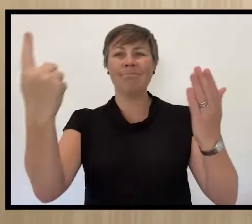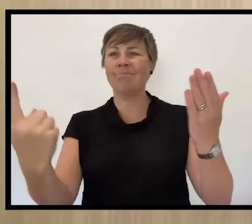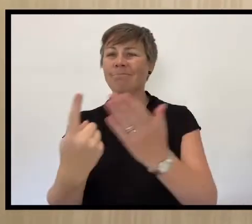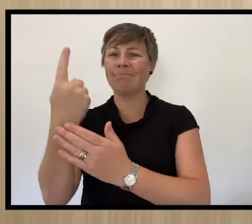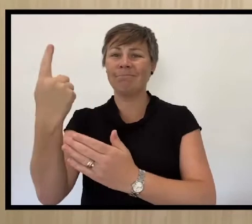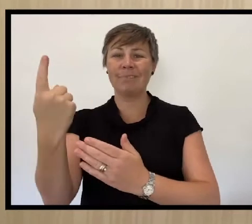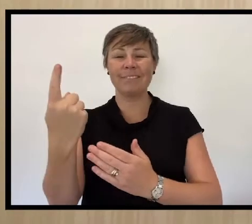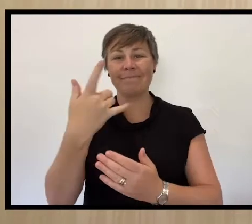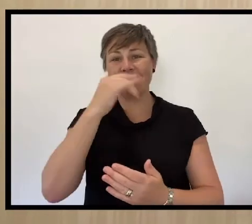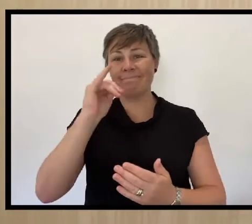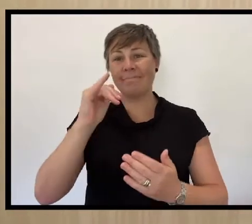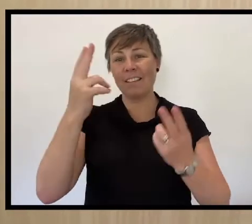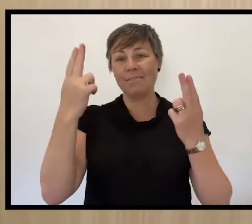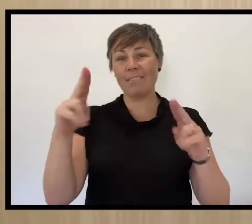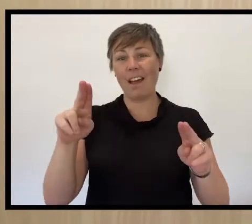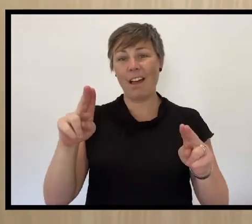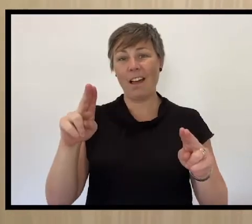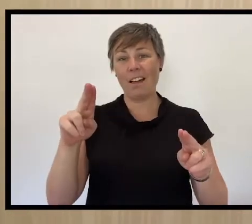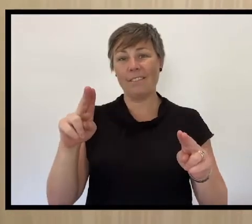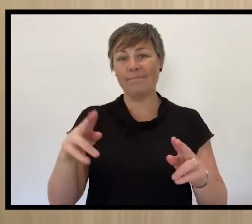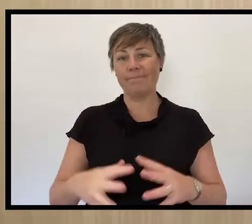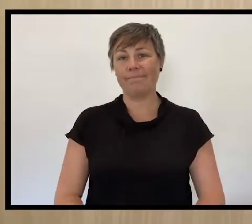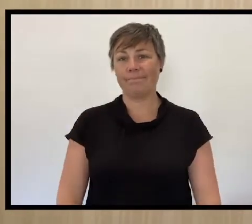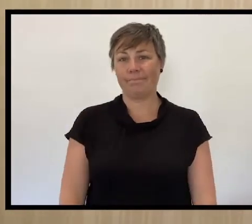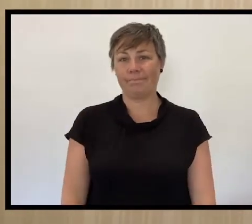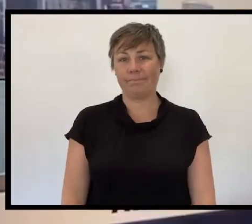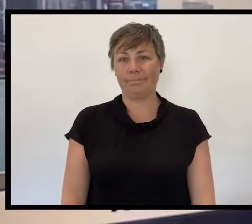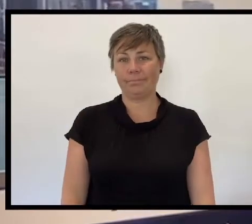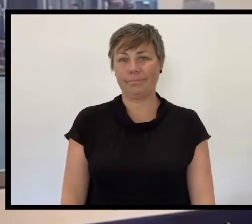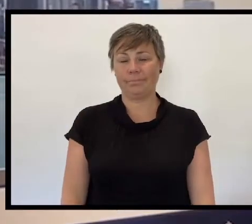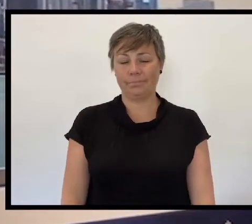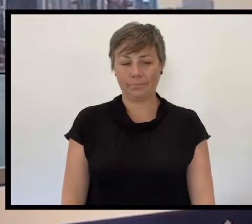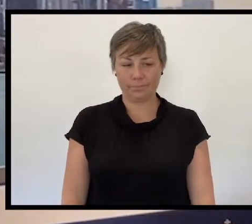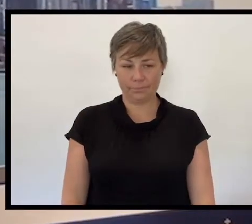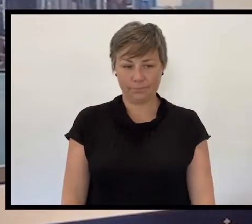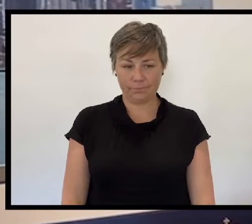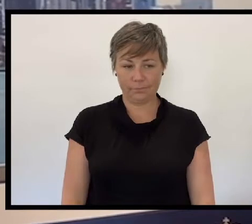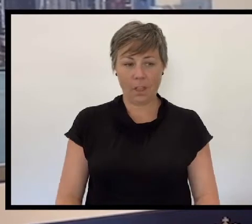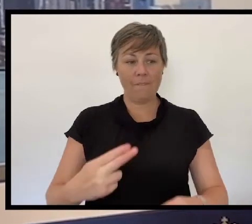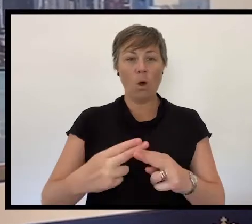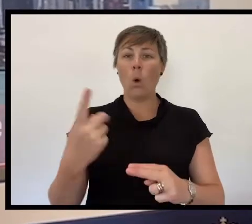they fell with faces to the foe To our airmen and airwomen: